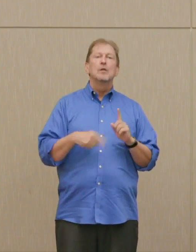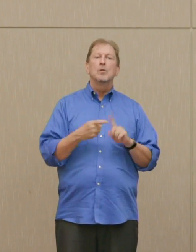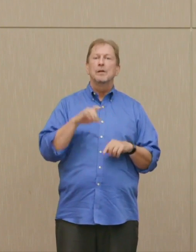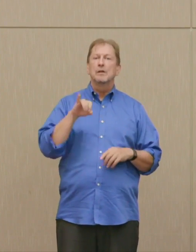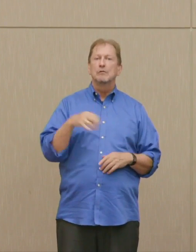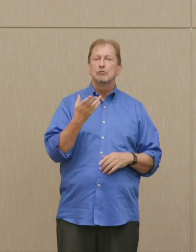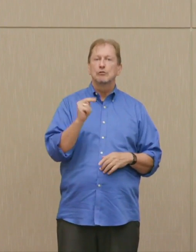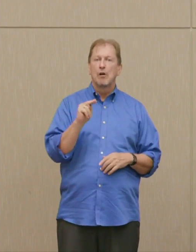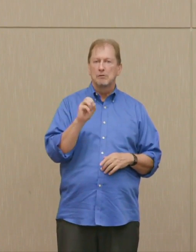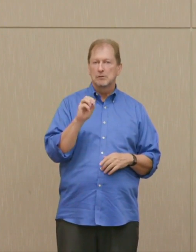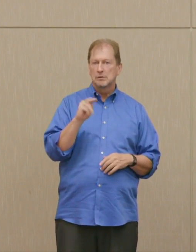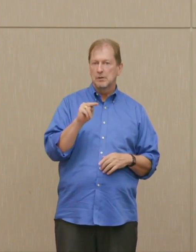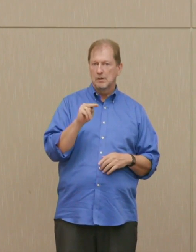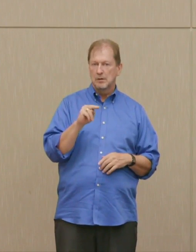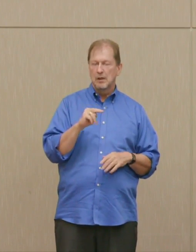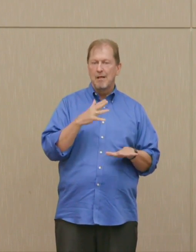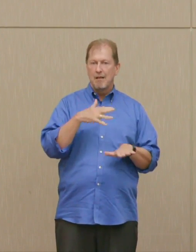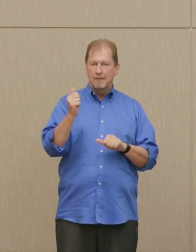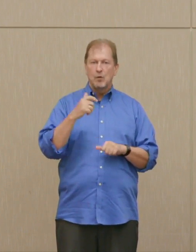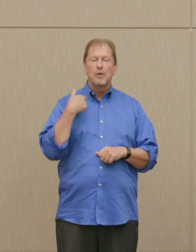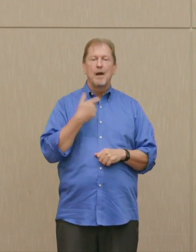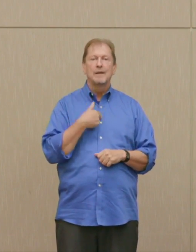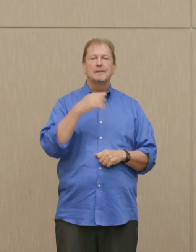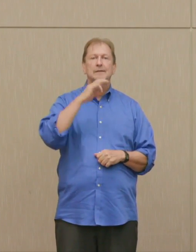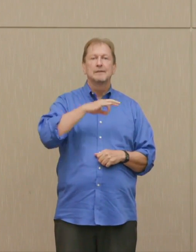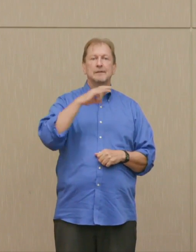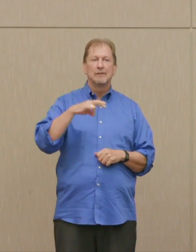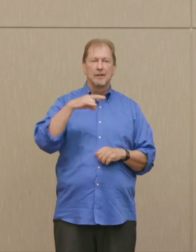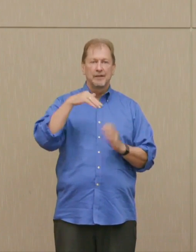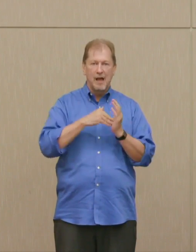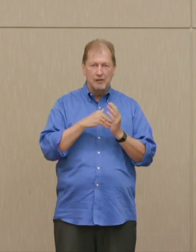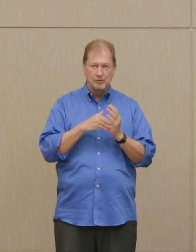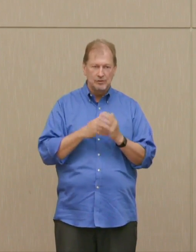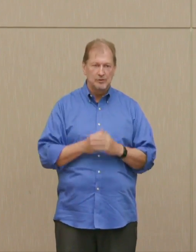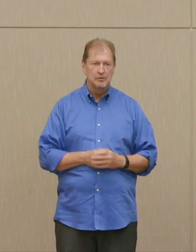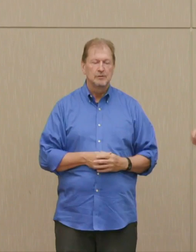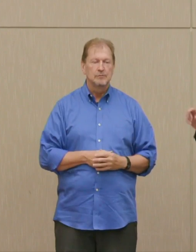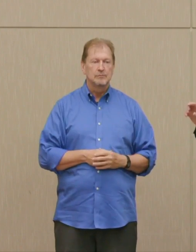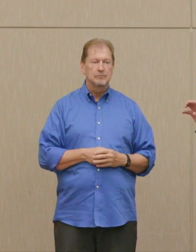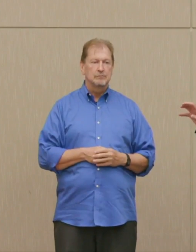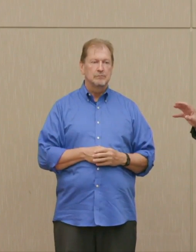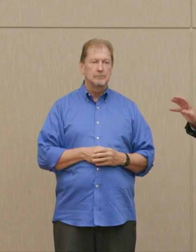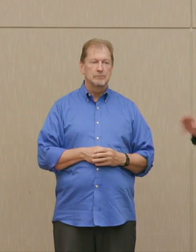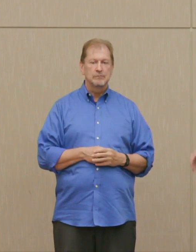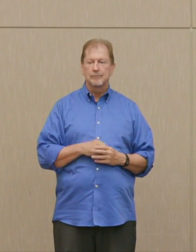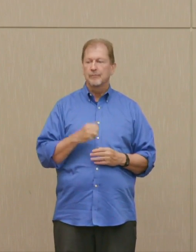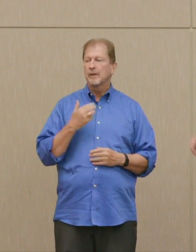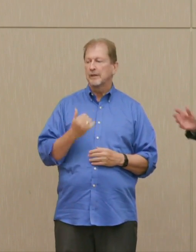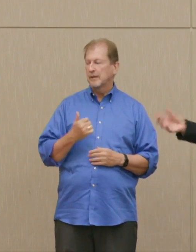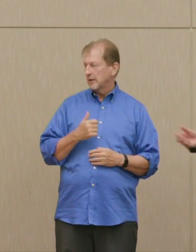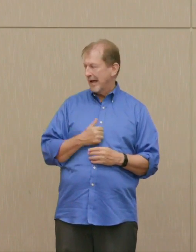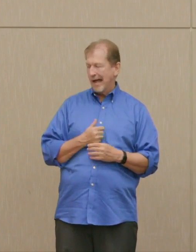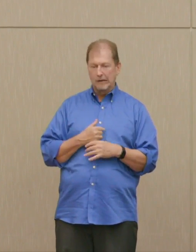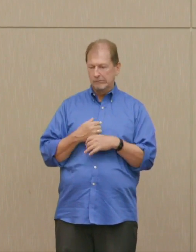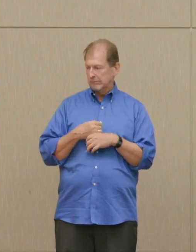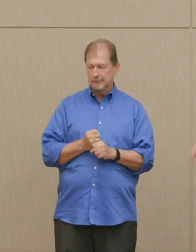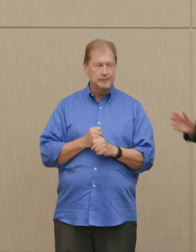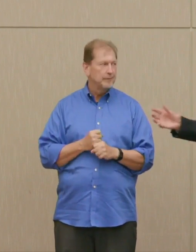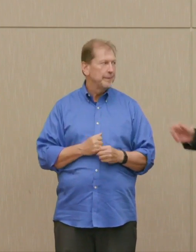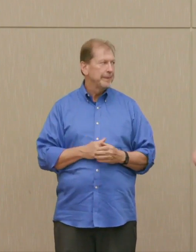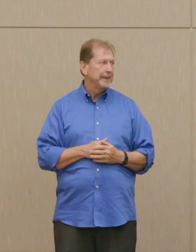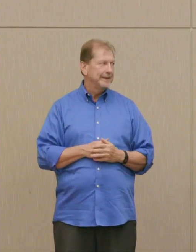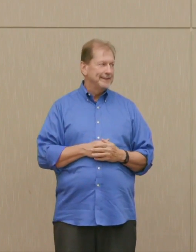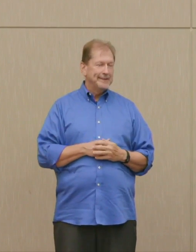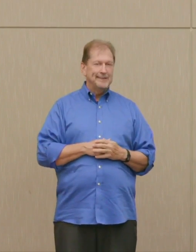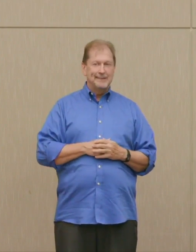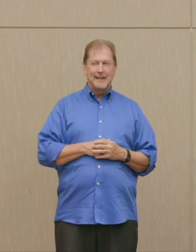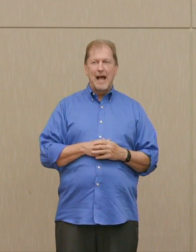Now, I'll make the rest of it as brief as I can.